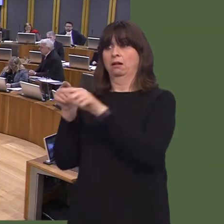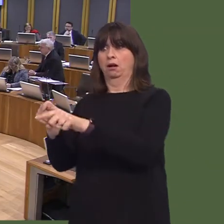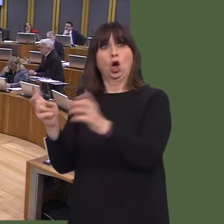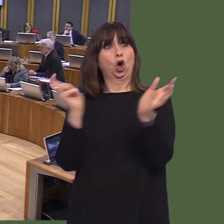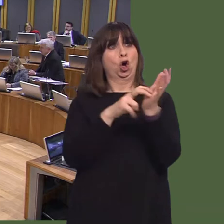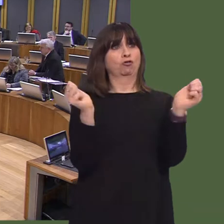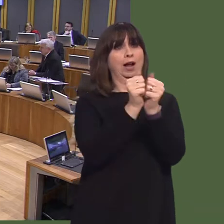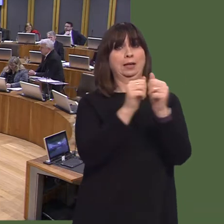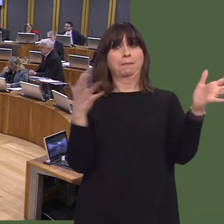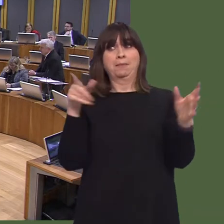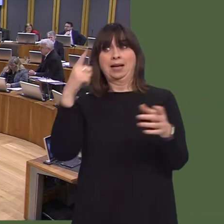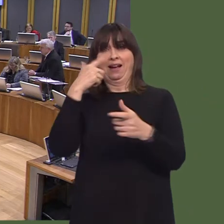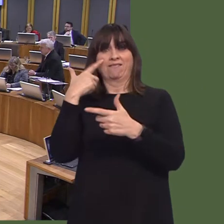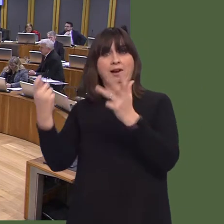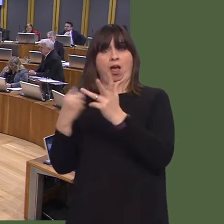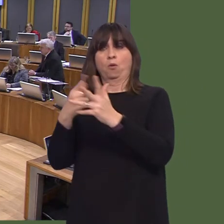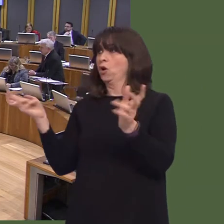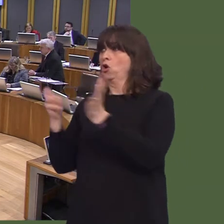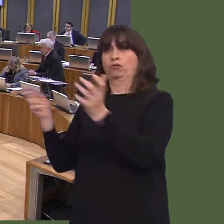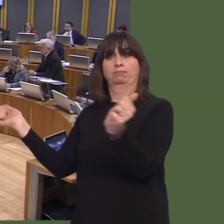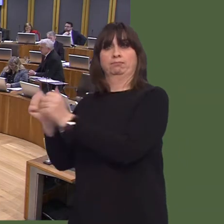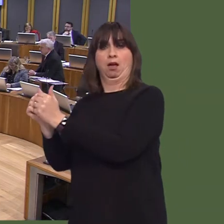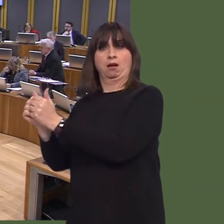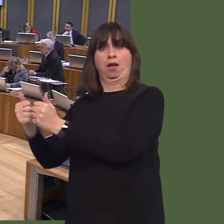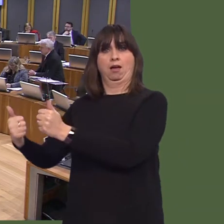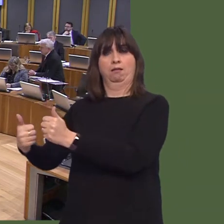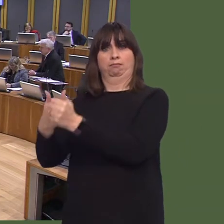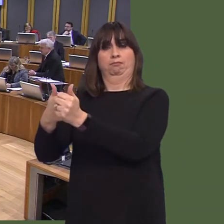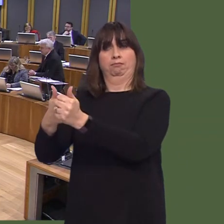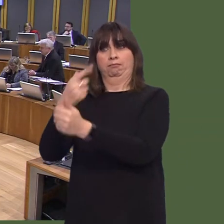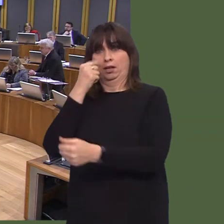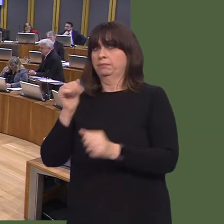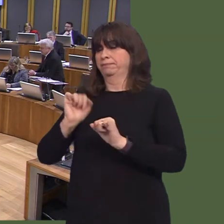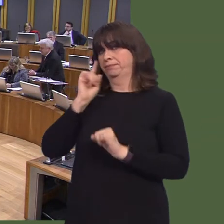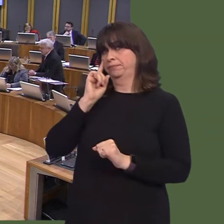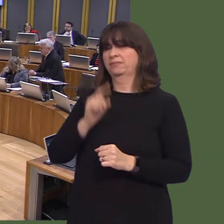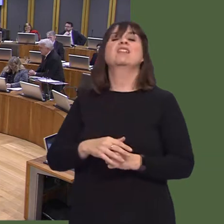difficult transition into adulthood for children requiring continuity of care.